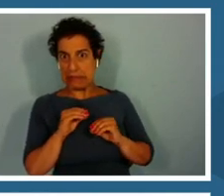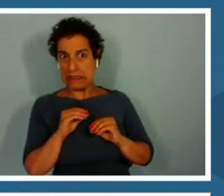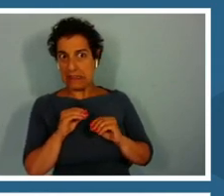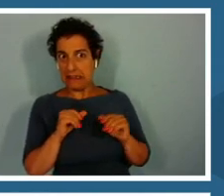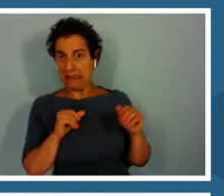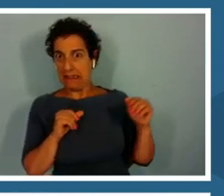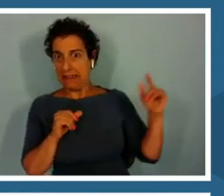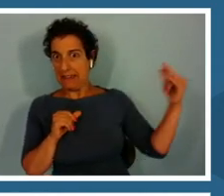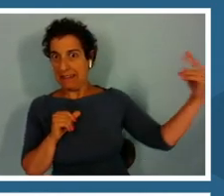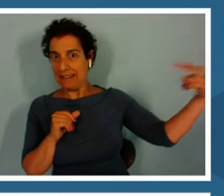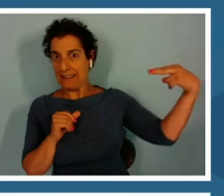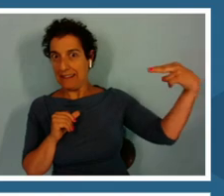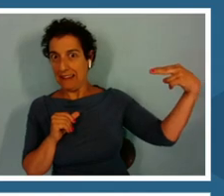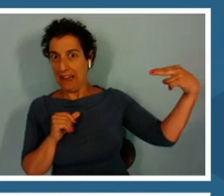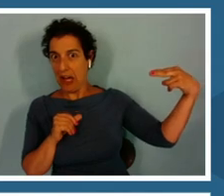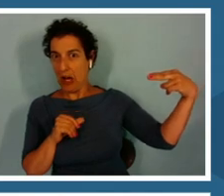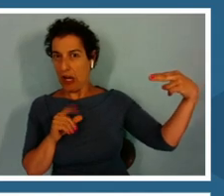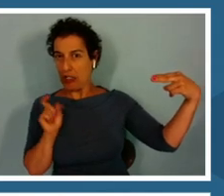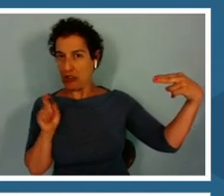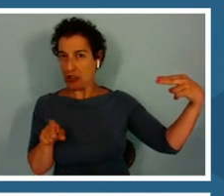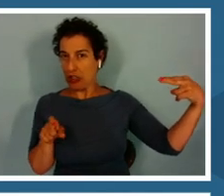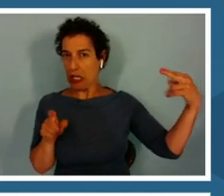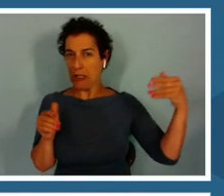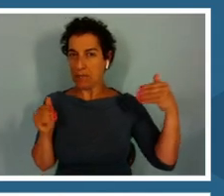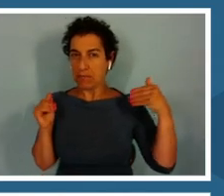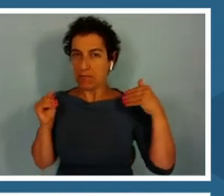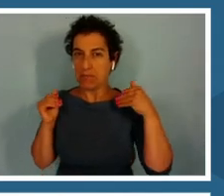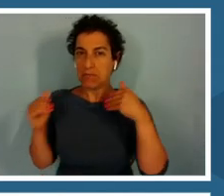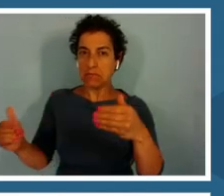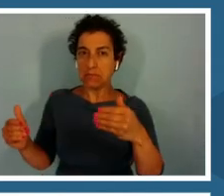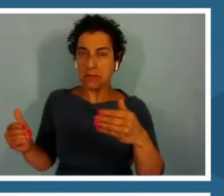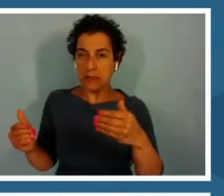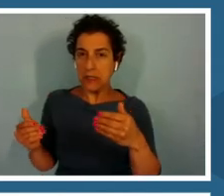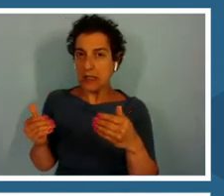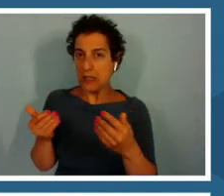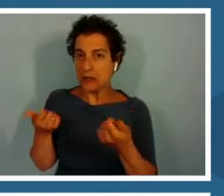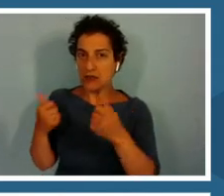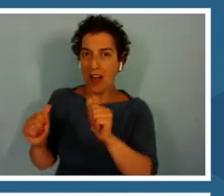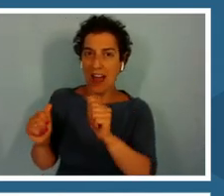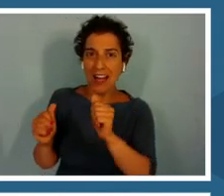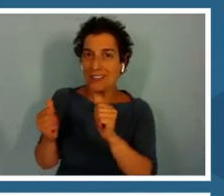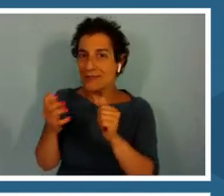Or do I try for a better call to find a mate?